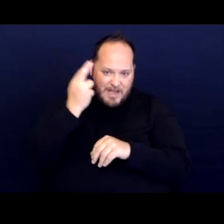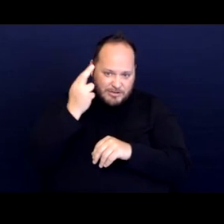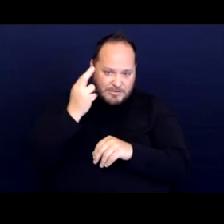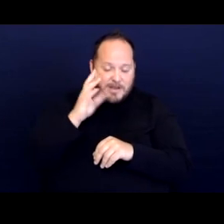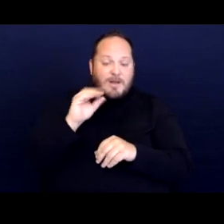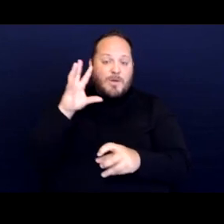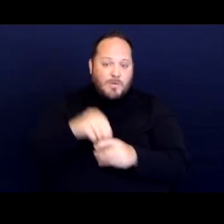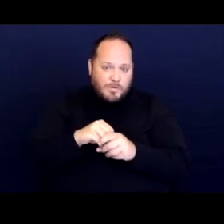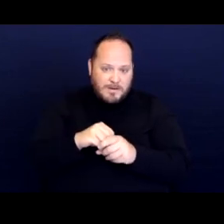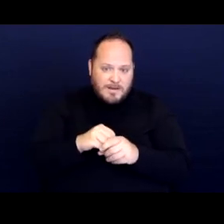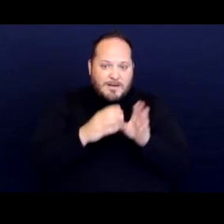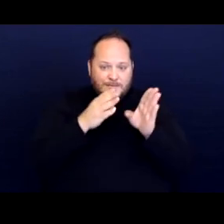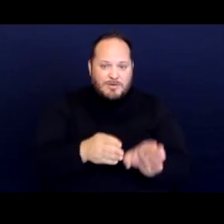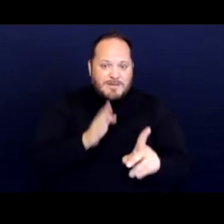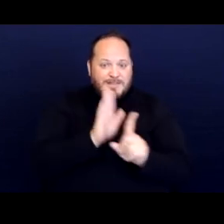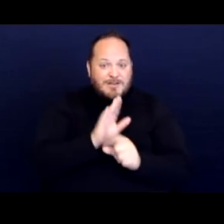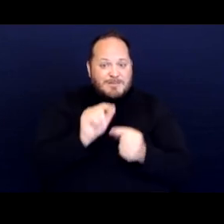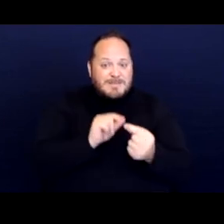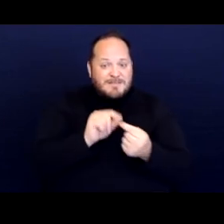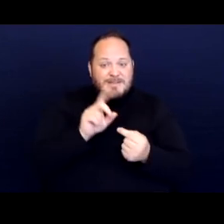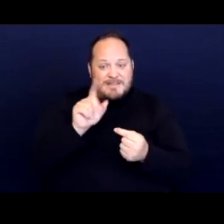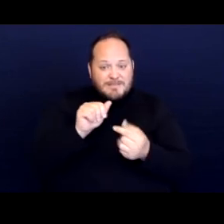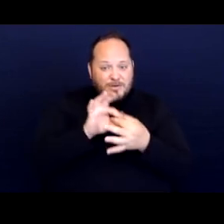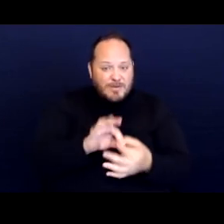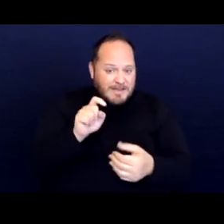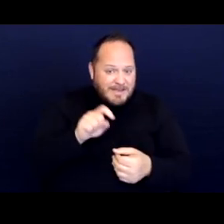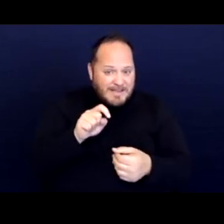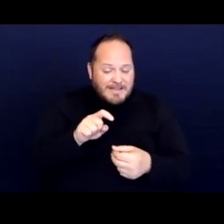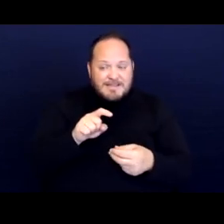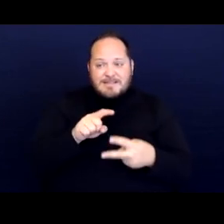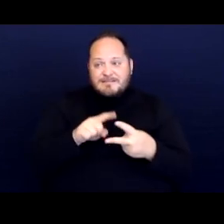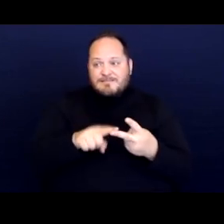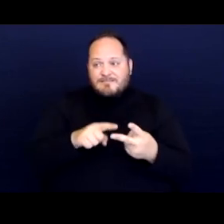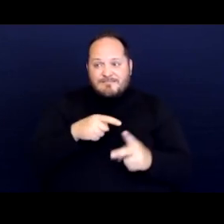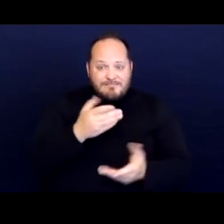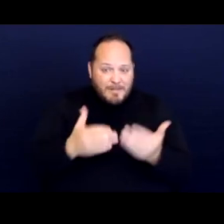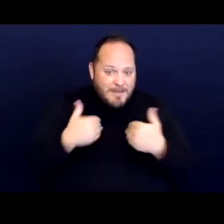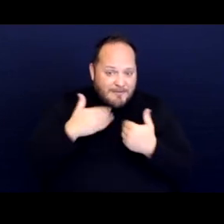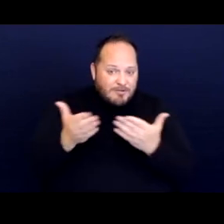specific disability related needs. They're having a service animal or pet,